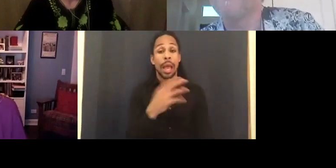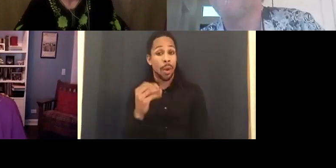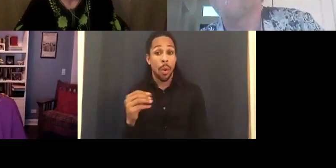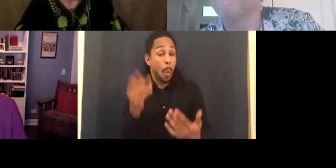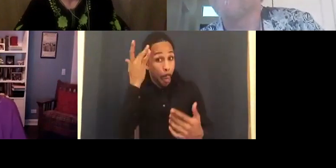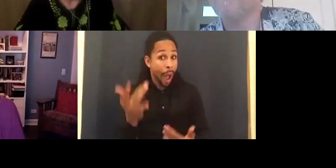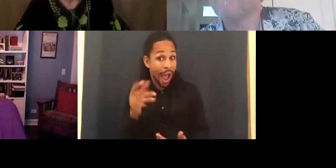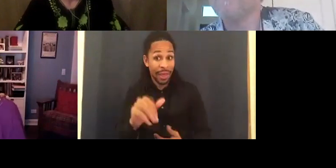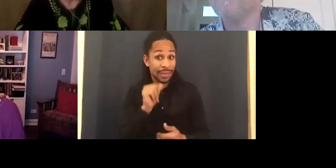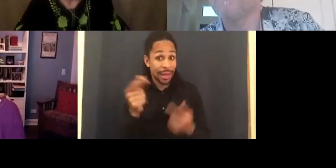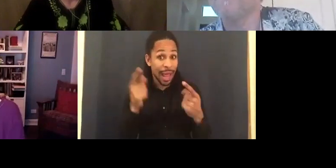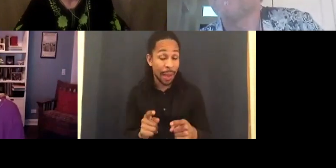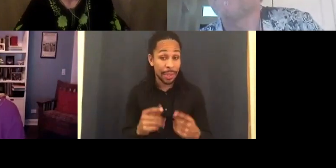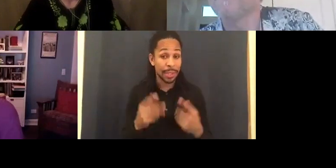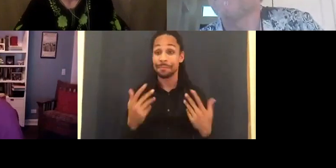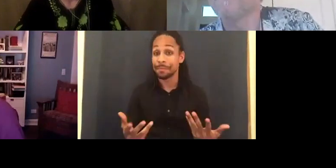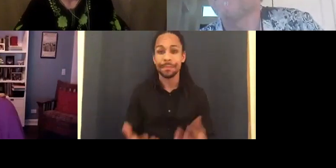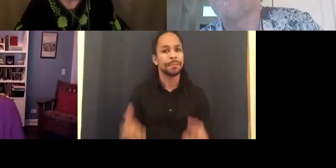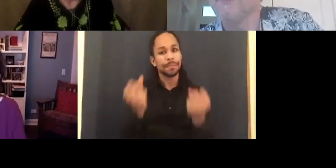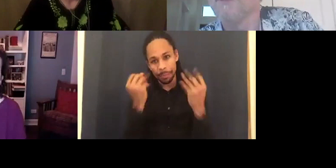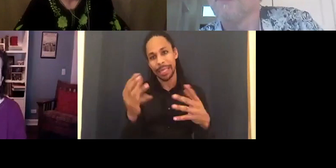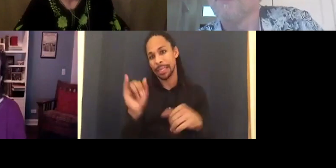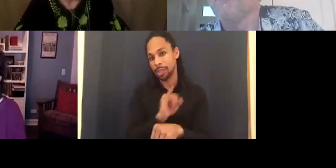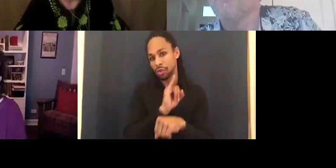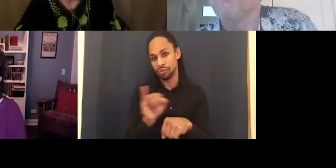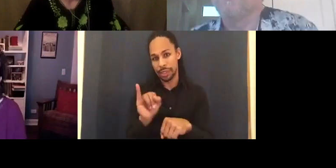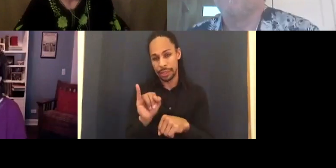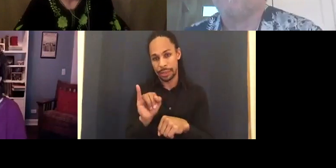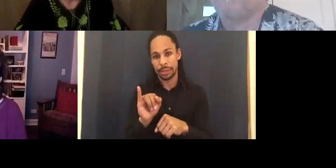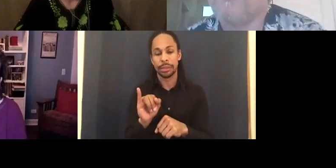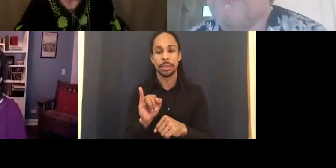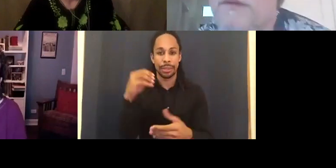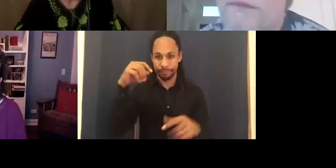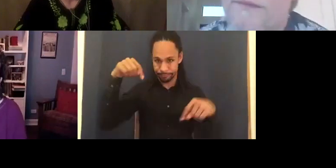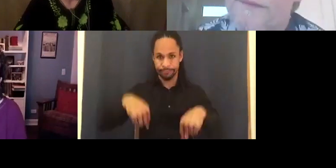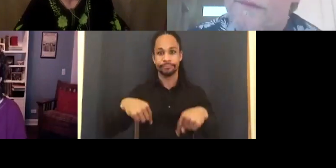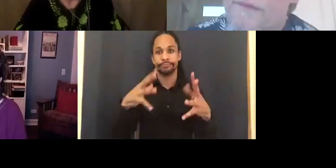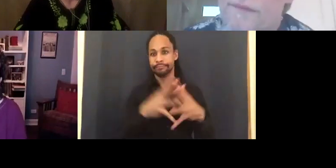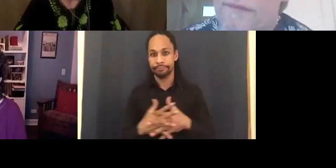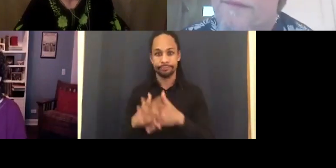like so many industries in this country, it's a closed circuit.